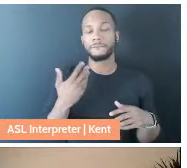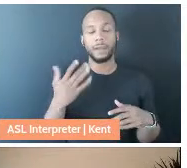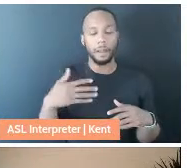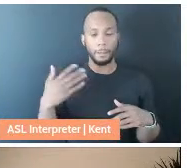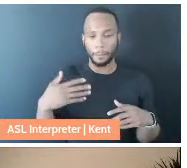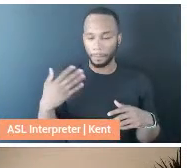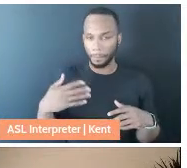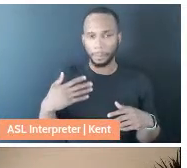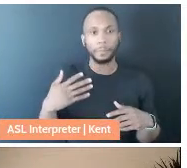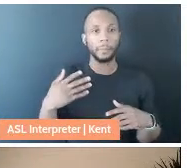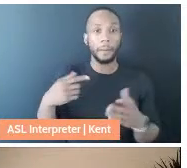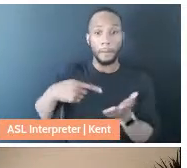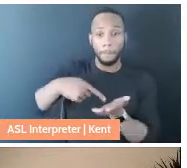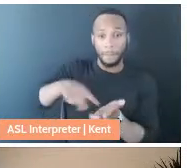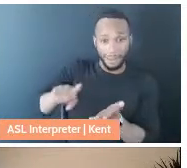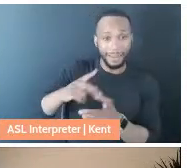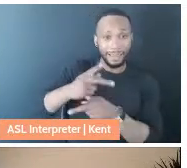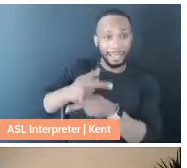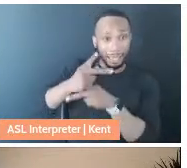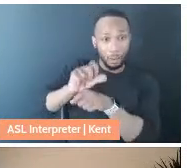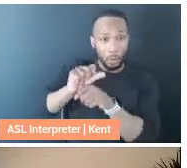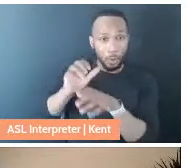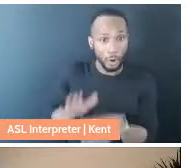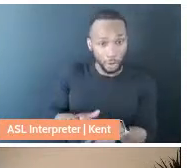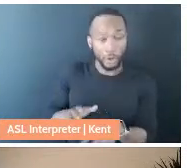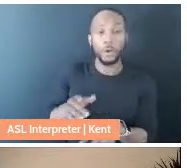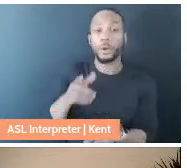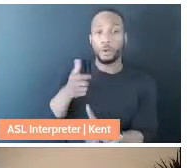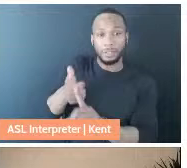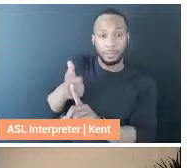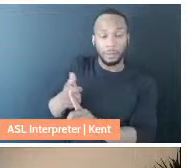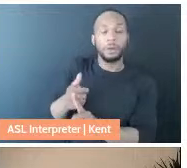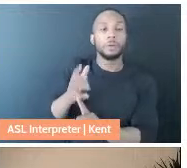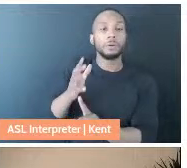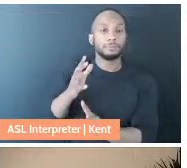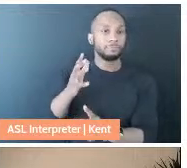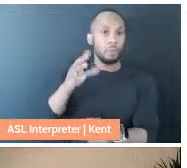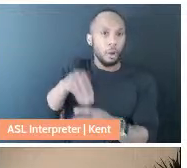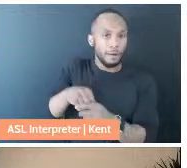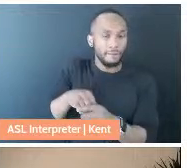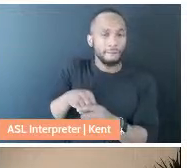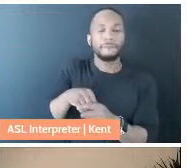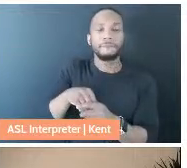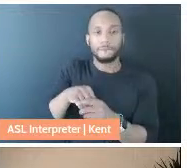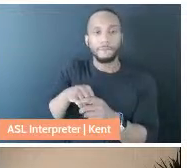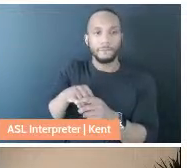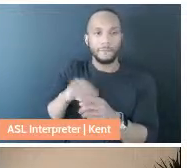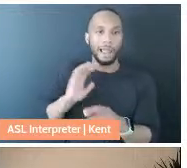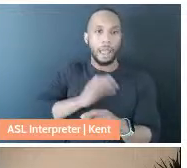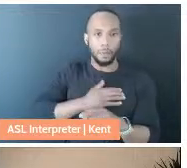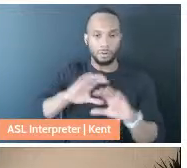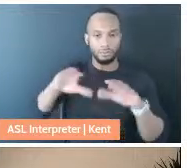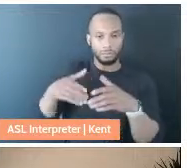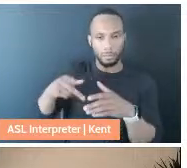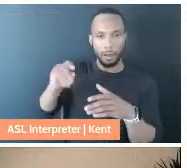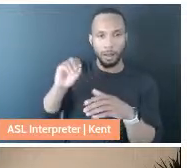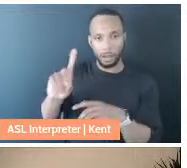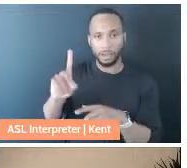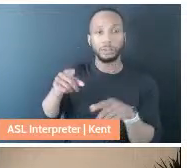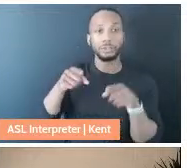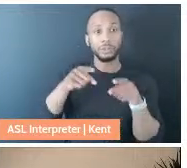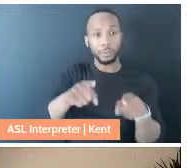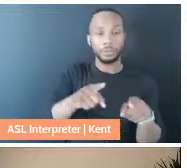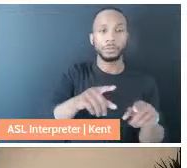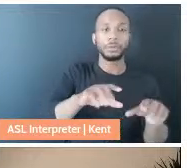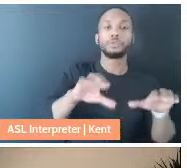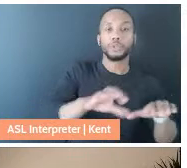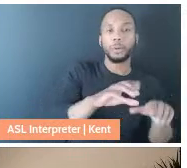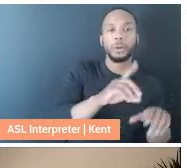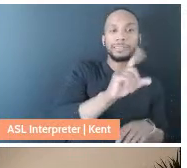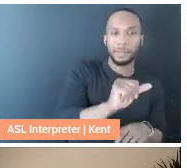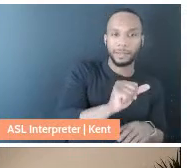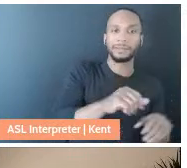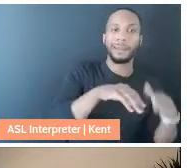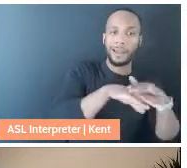paid care worker who was part of our pod, doing both disability access support for our family and